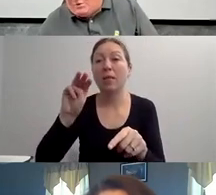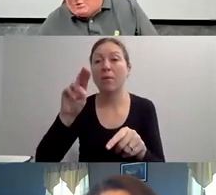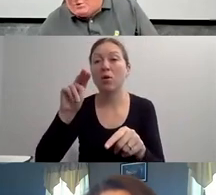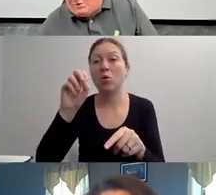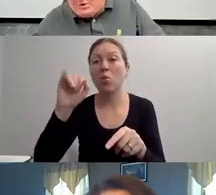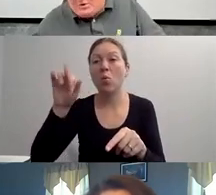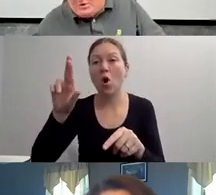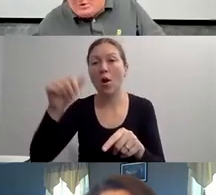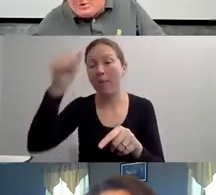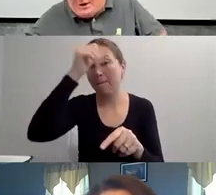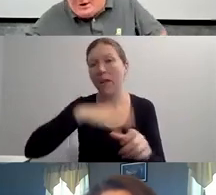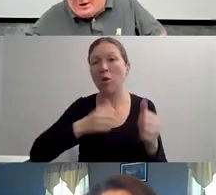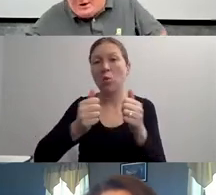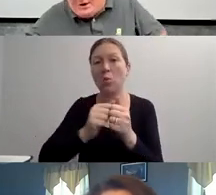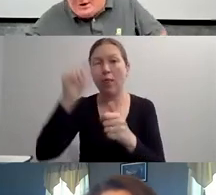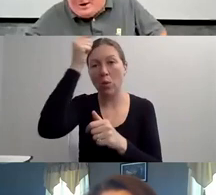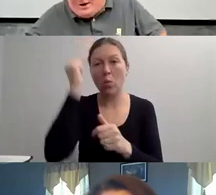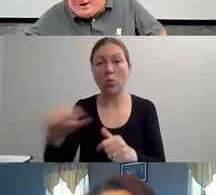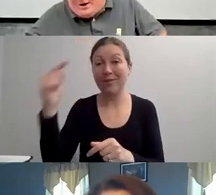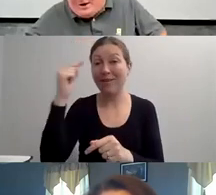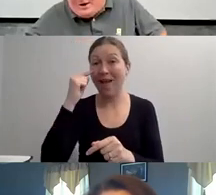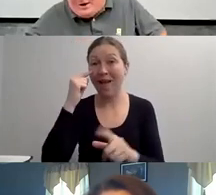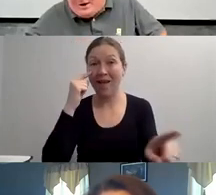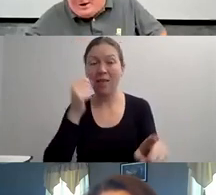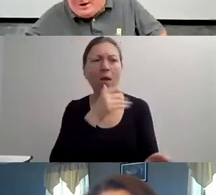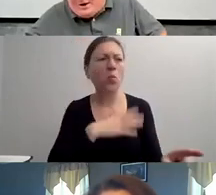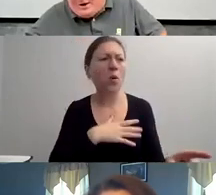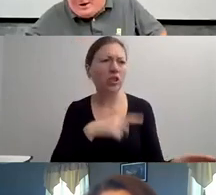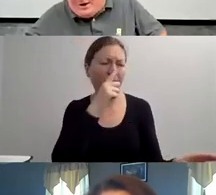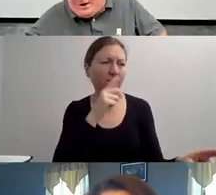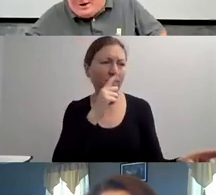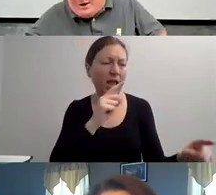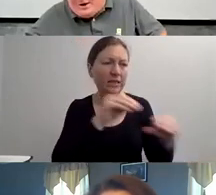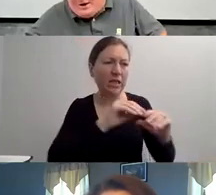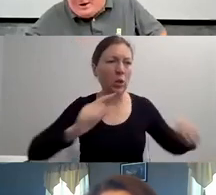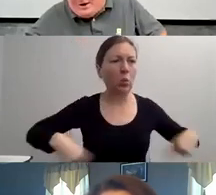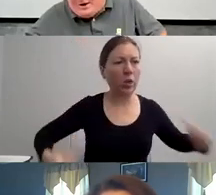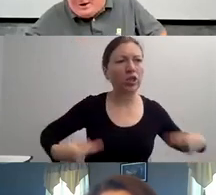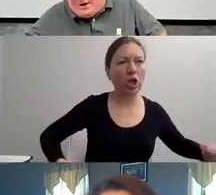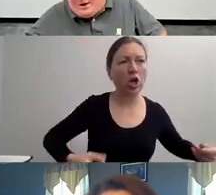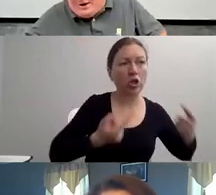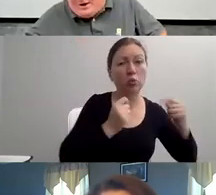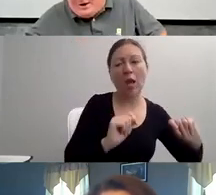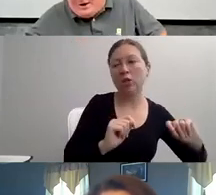AND IT'S ALWAYS THE SAME STORY. OH, DISABILITY IS SUCH AN ABSOLUTE TRAGEDY.